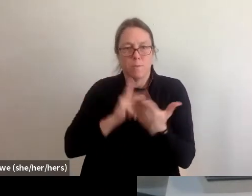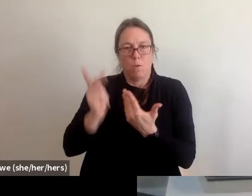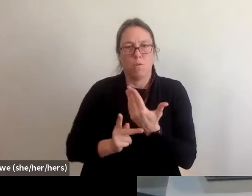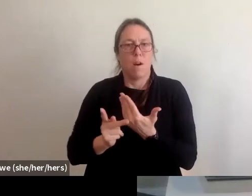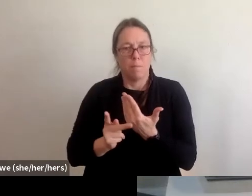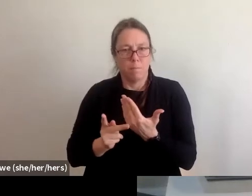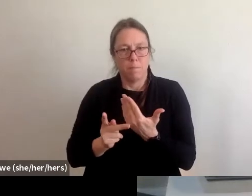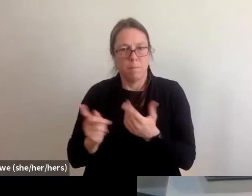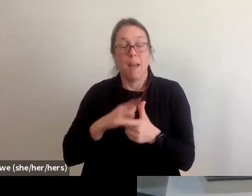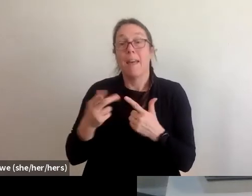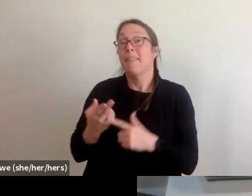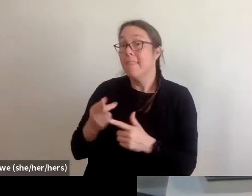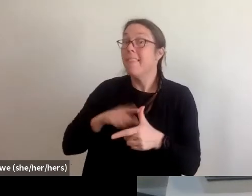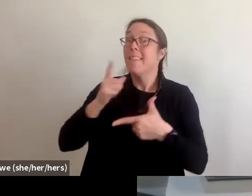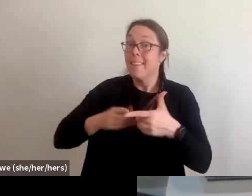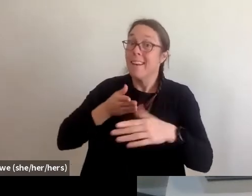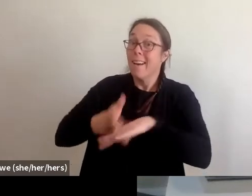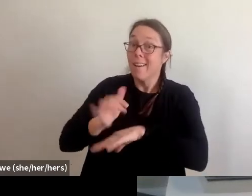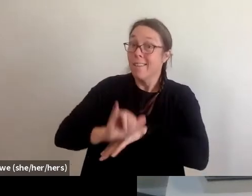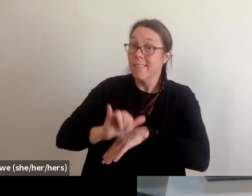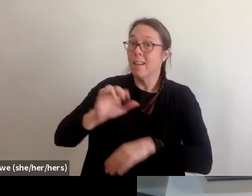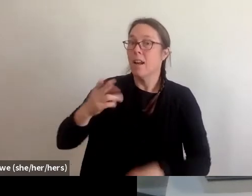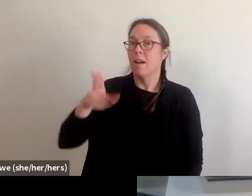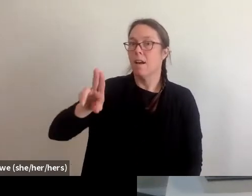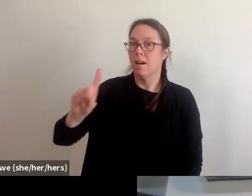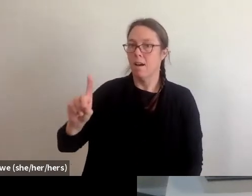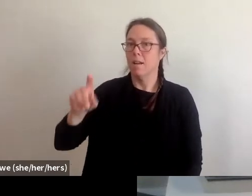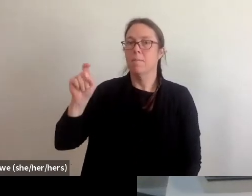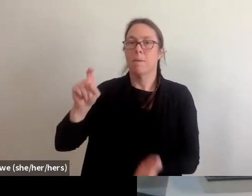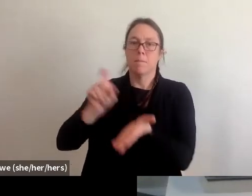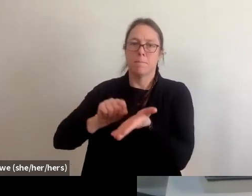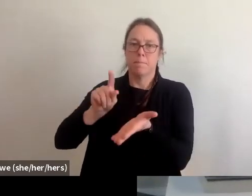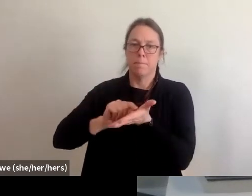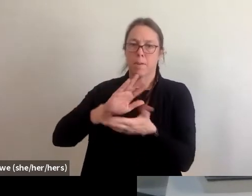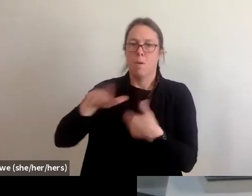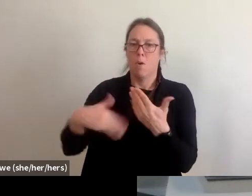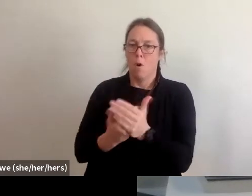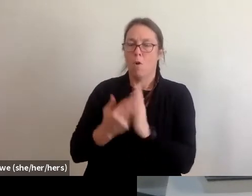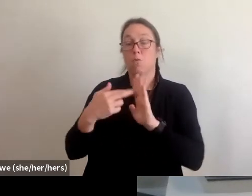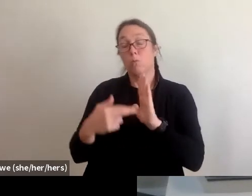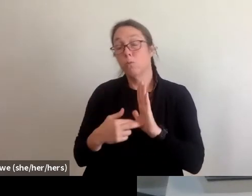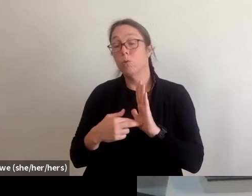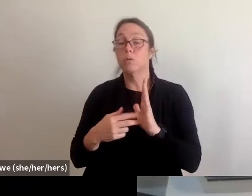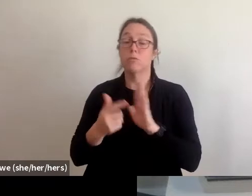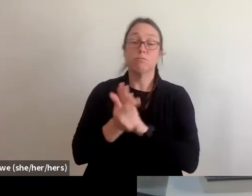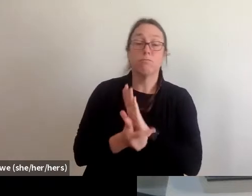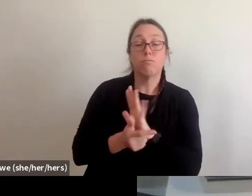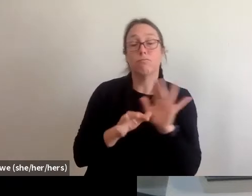And then HUD has to from scratch, publish all of the rules and regulations that govern that program.